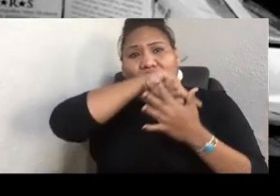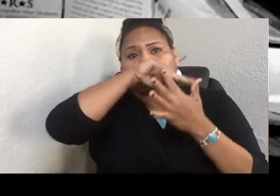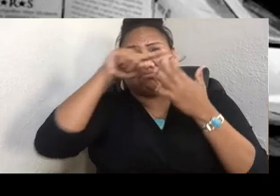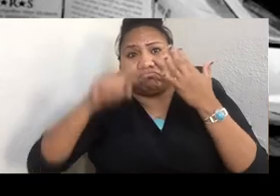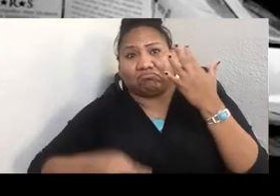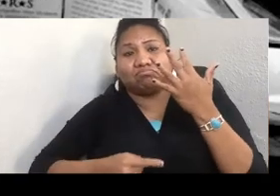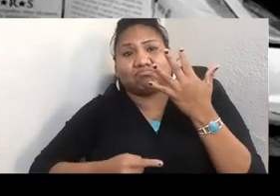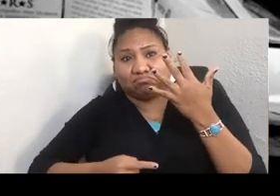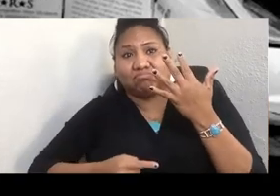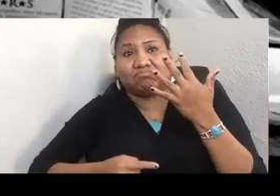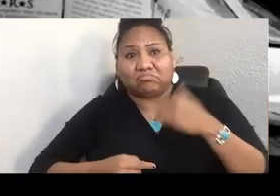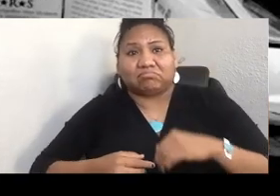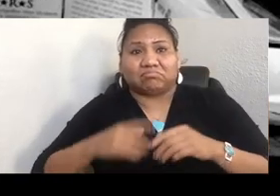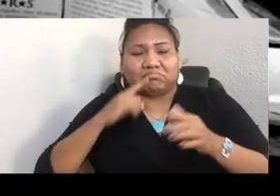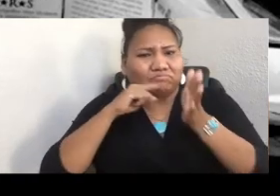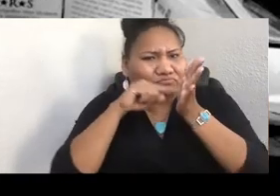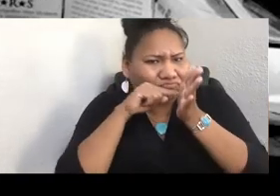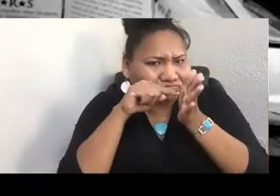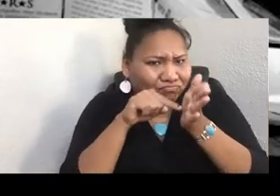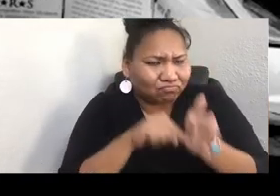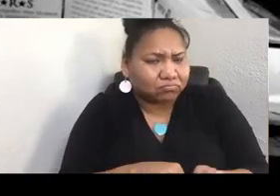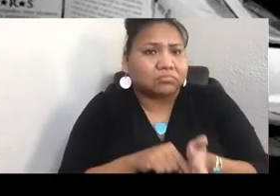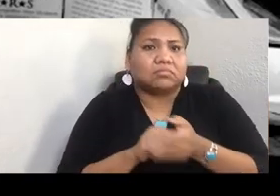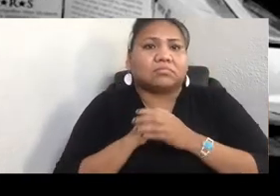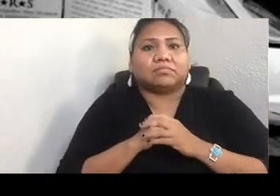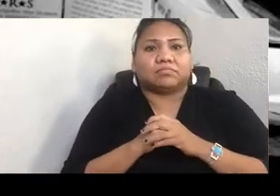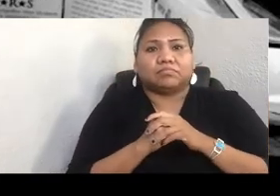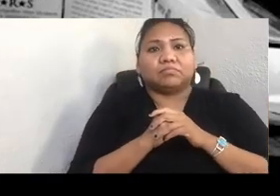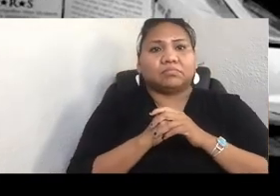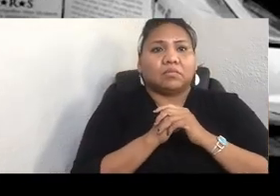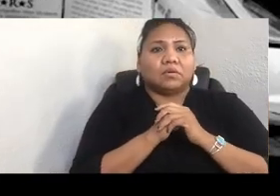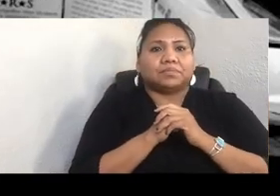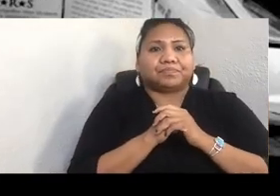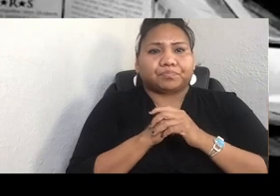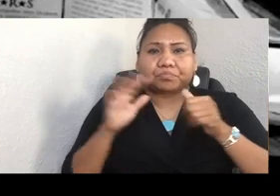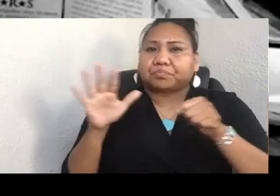it's towards becoming a complete man or woman, more fully human,